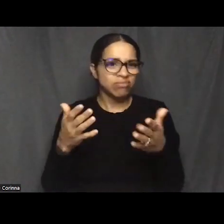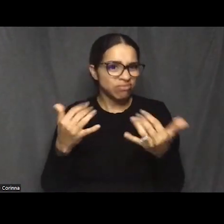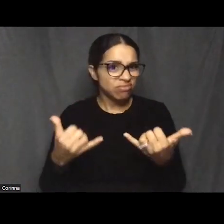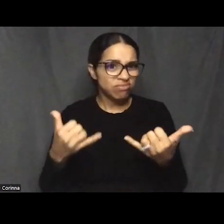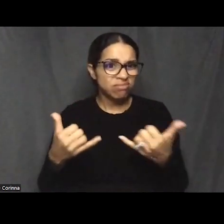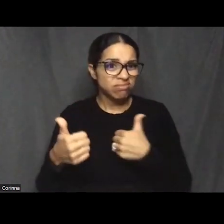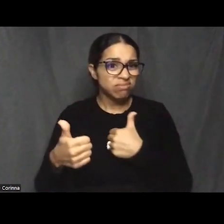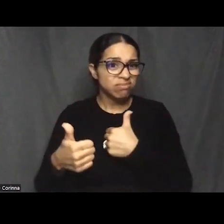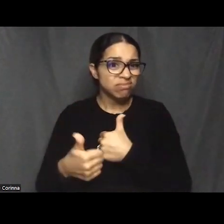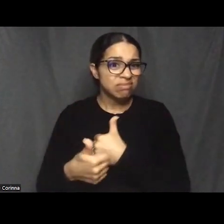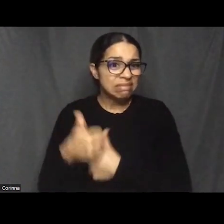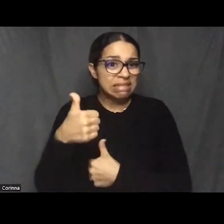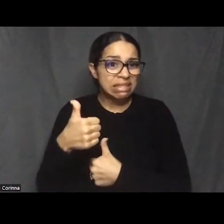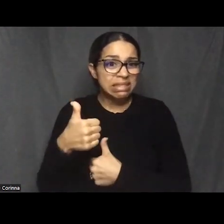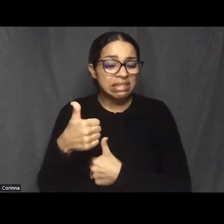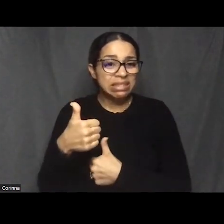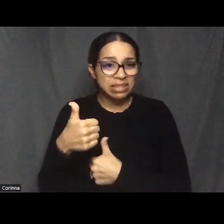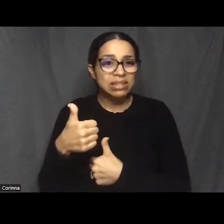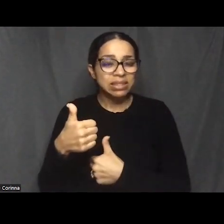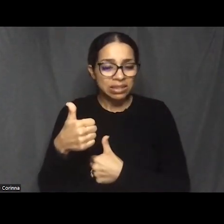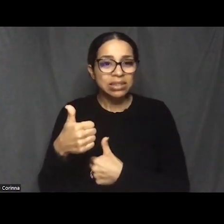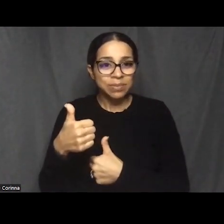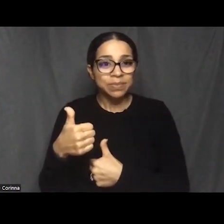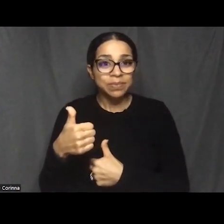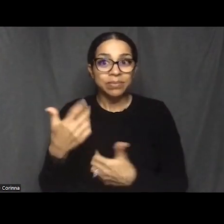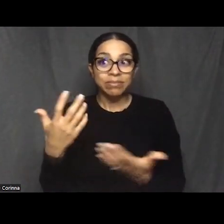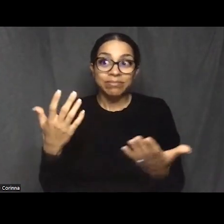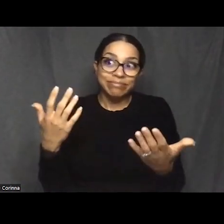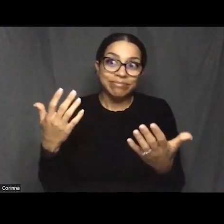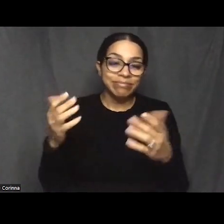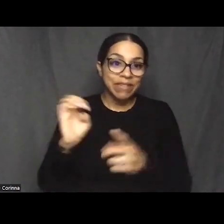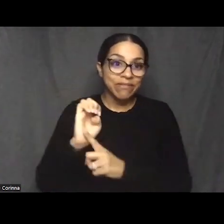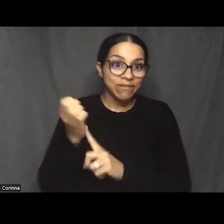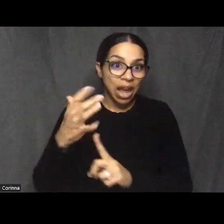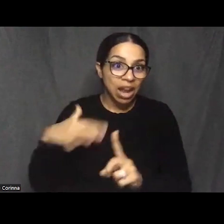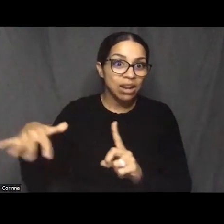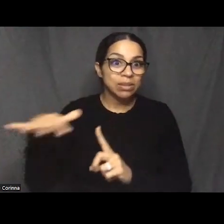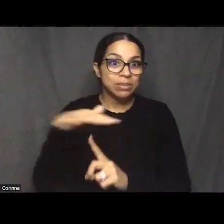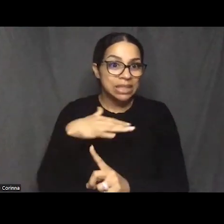We are in peril because of the environment and our cemeteries